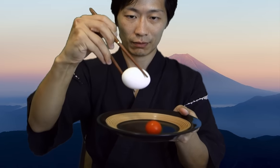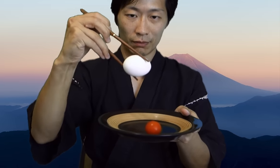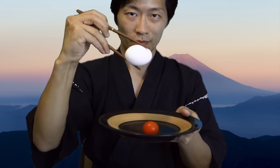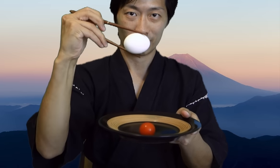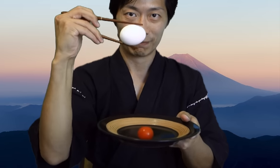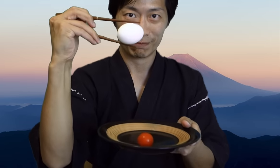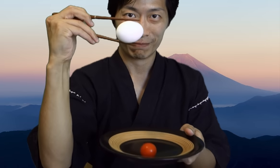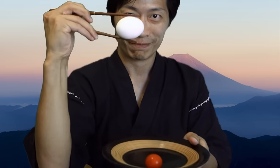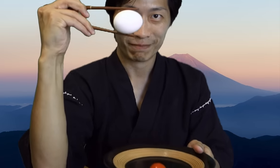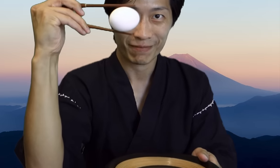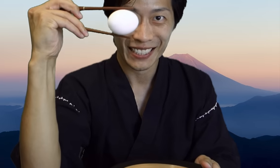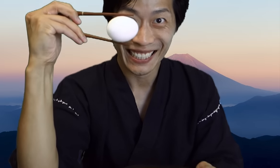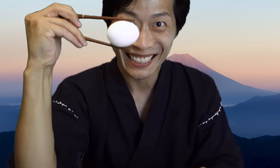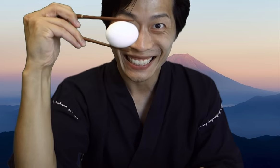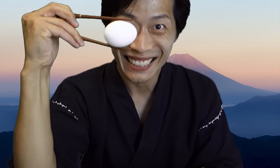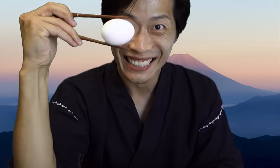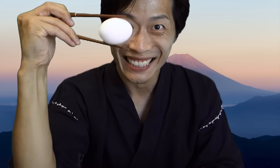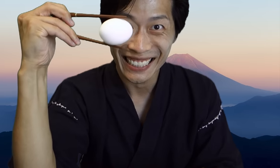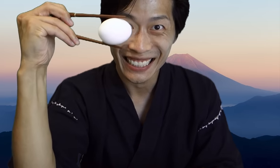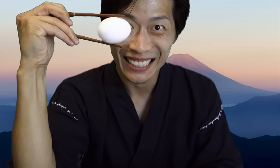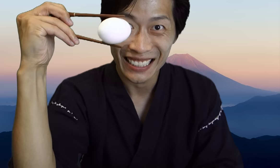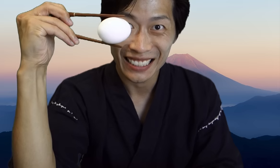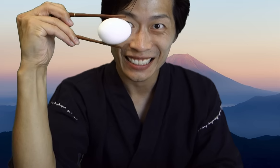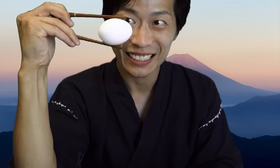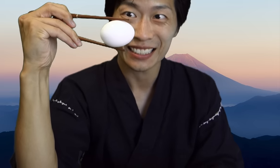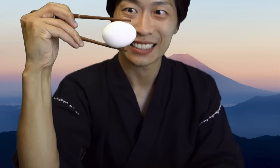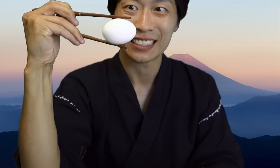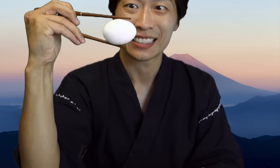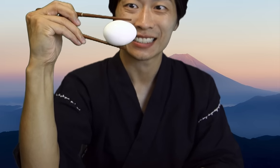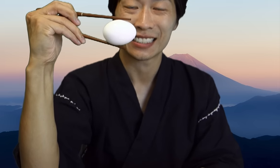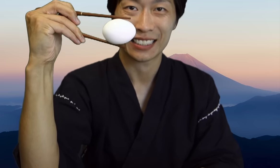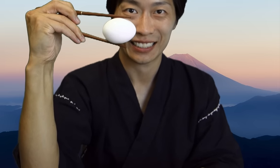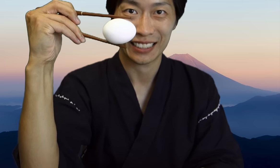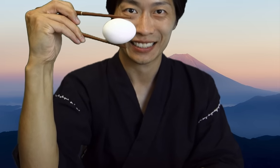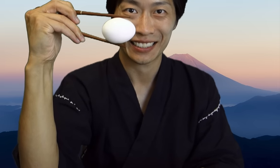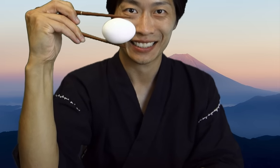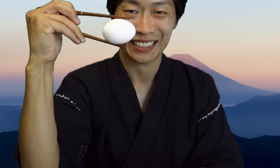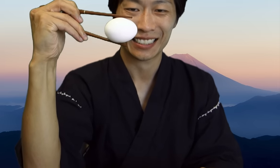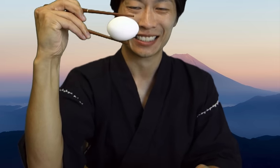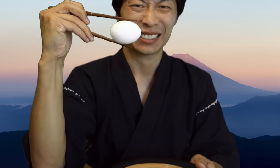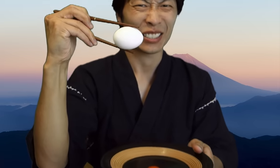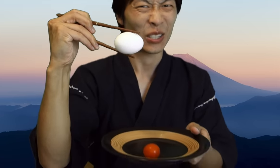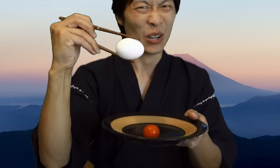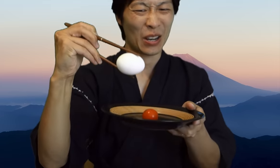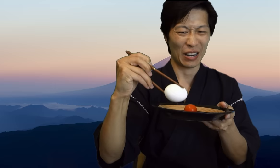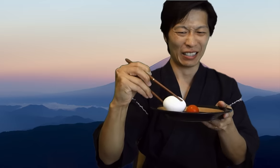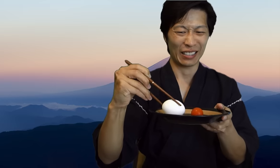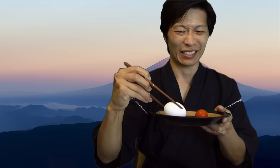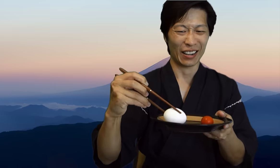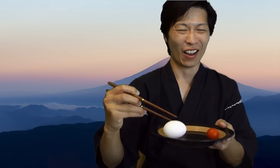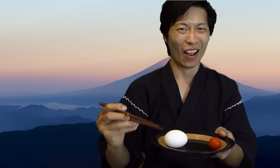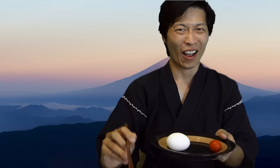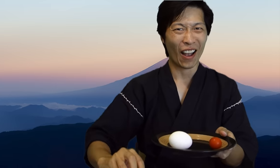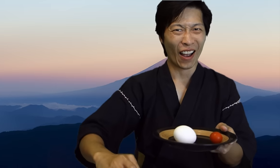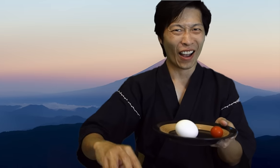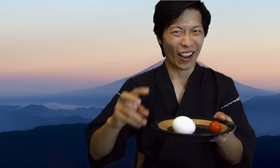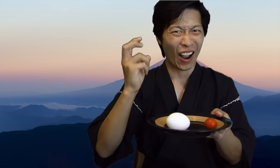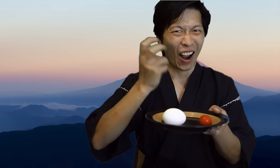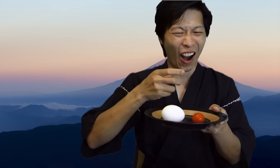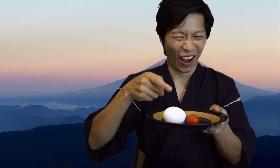Here we go, I got the egg! It is challenging